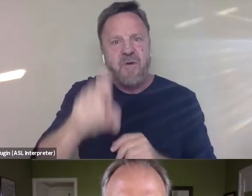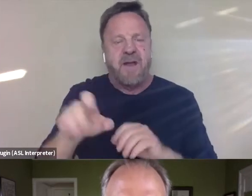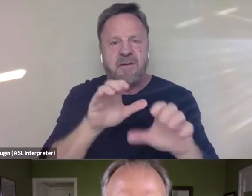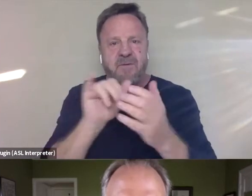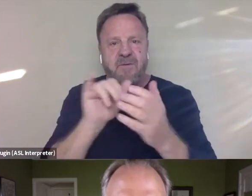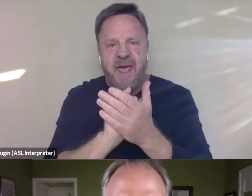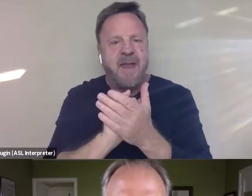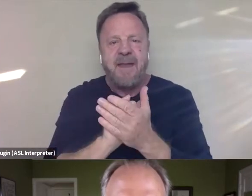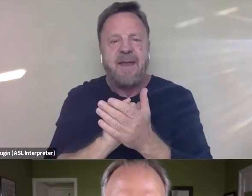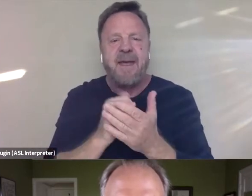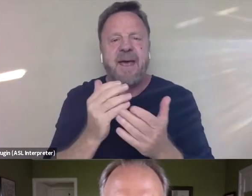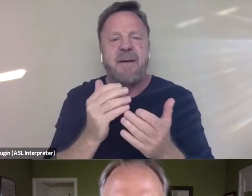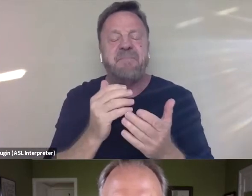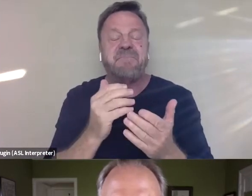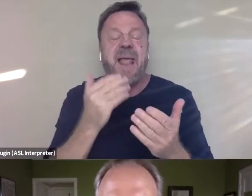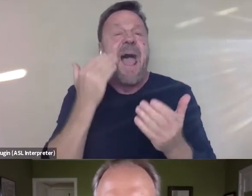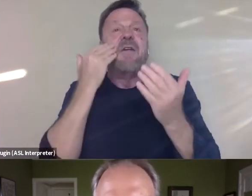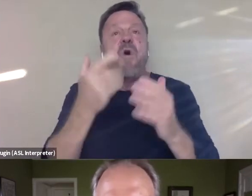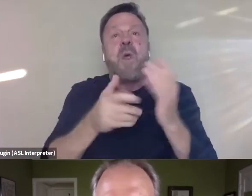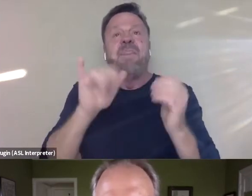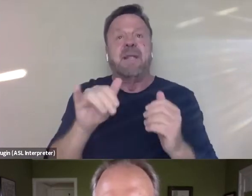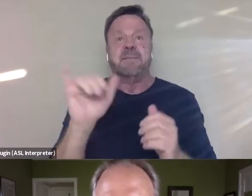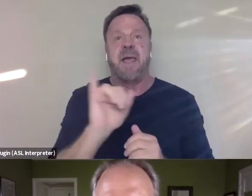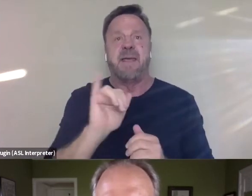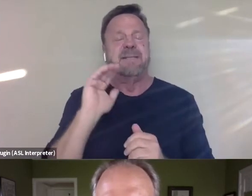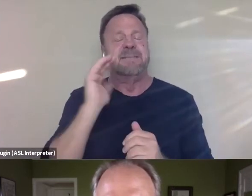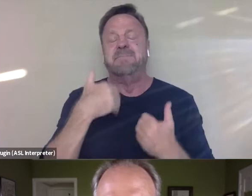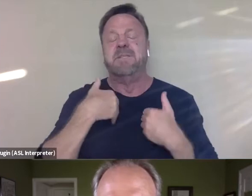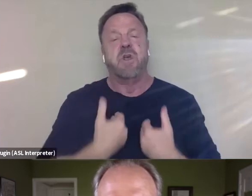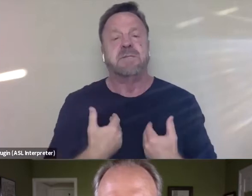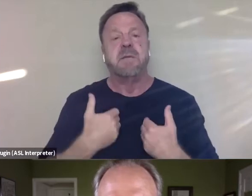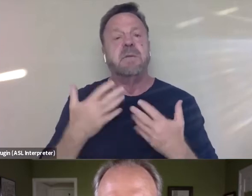I don't know what that's like. That seems exhausting. Because honestly, once I told The New York Times my story